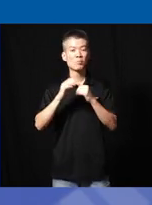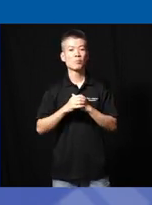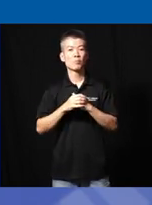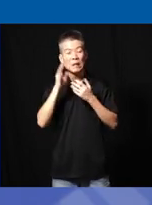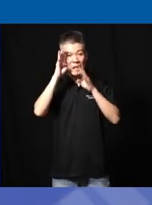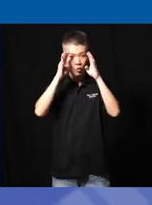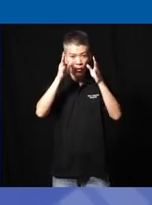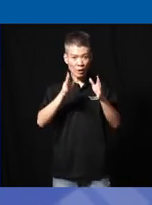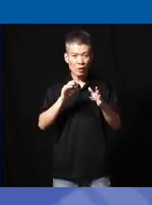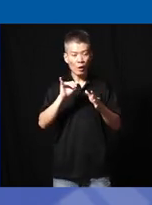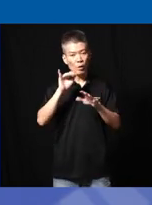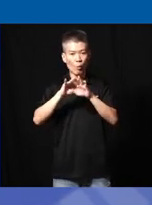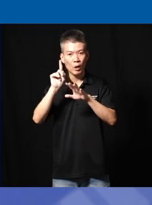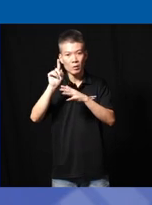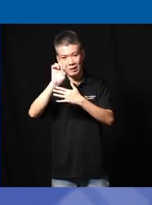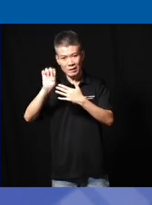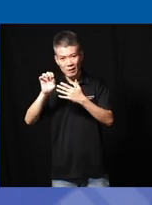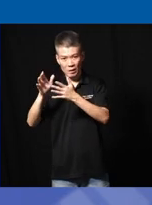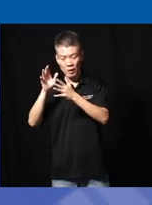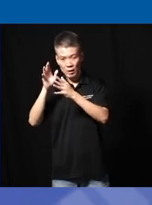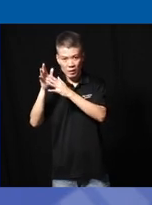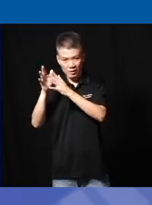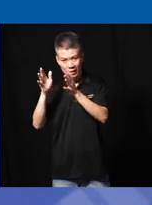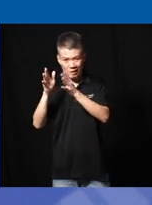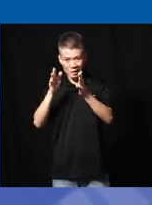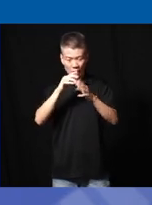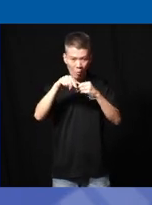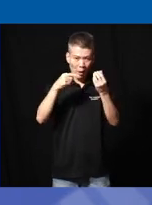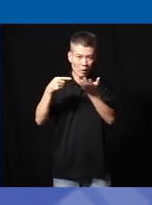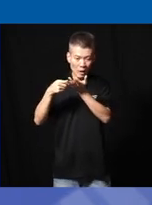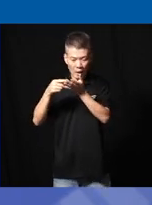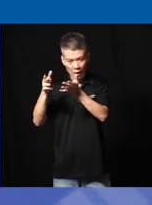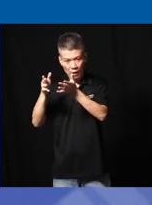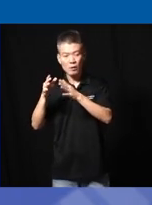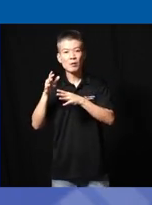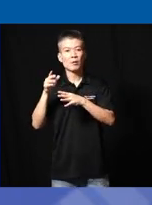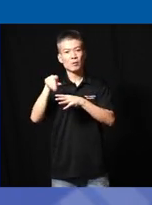the innovators are on one end of the spectrum they are all about tech they are they are all